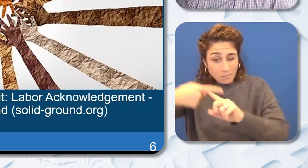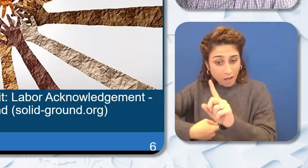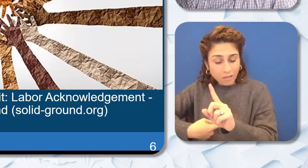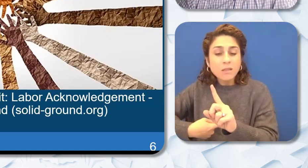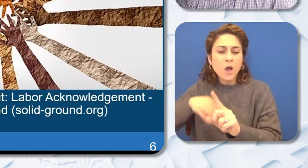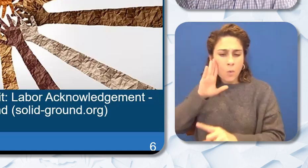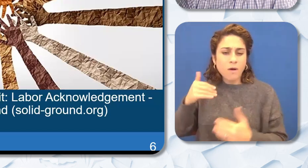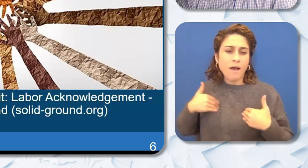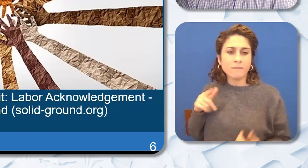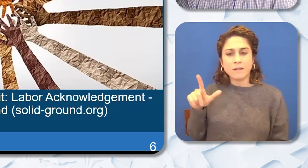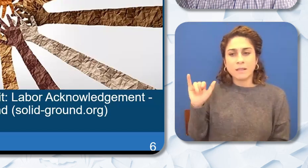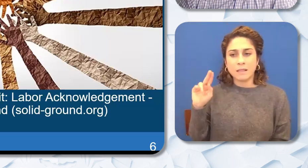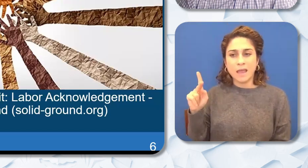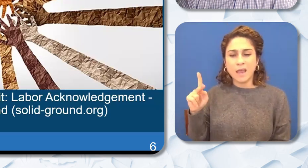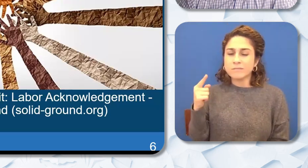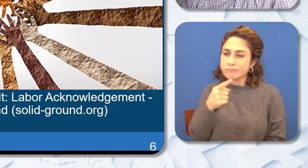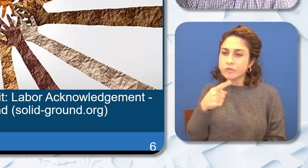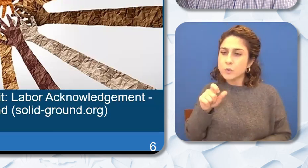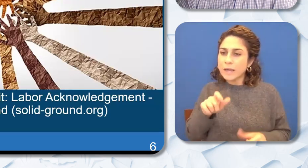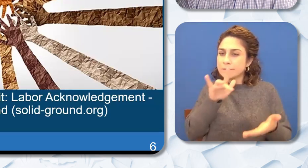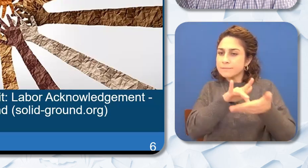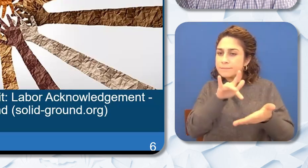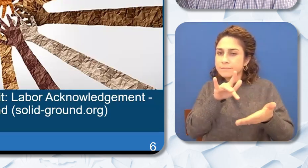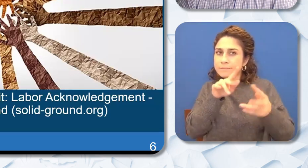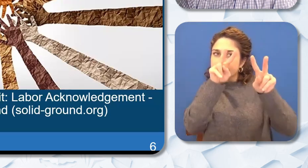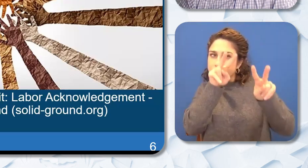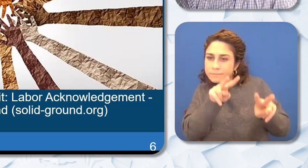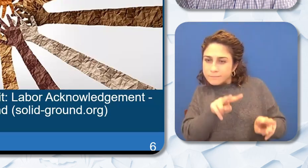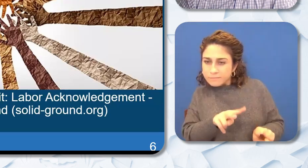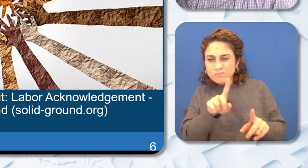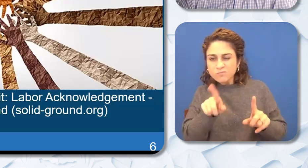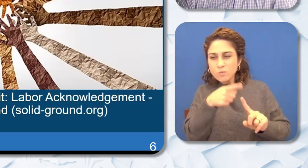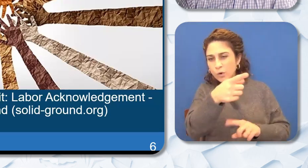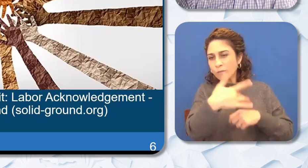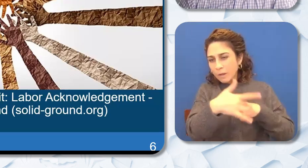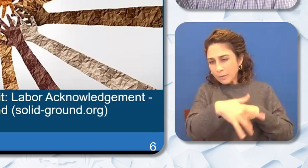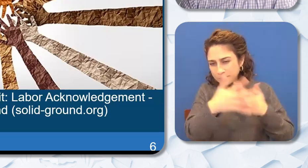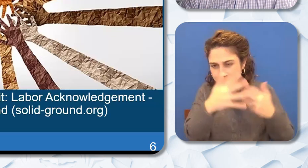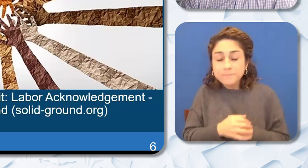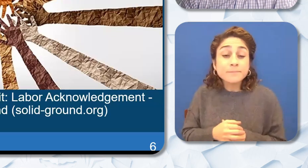into the chat for you to save and look at at your own convenience. We would also like to